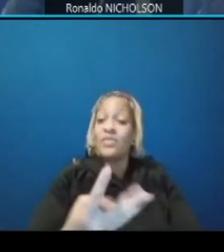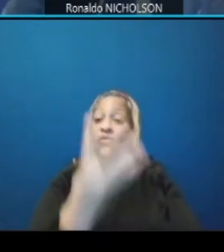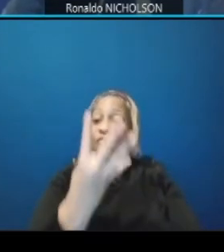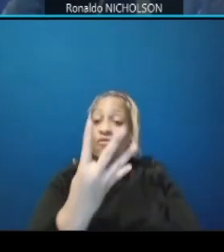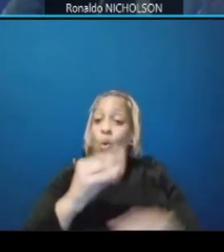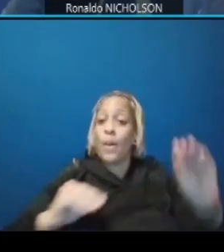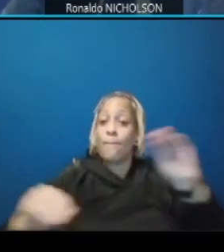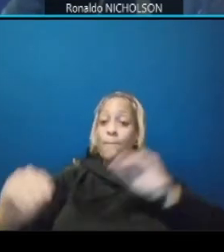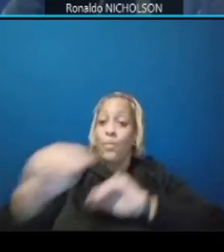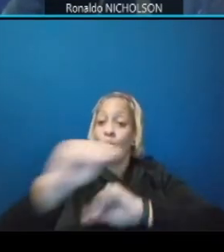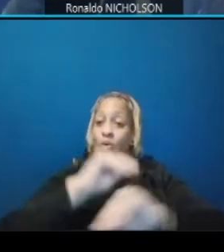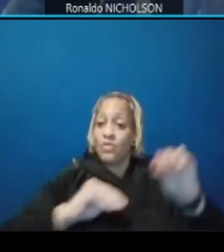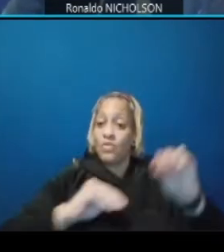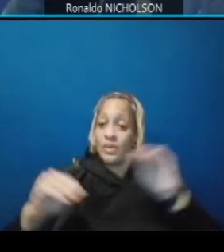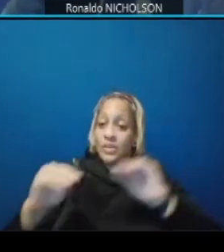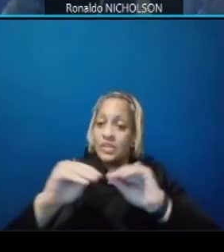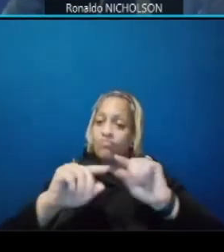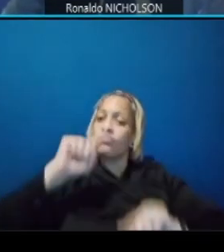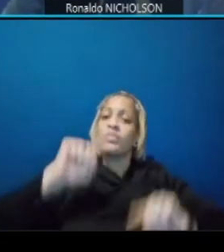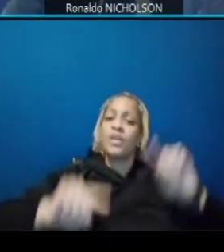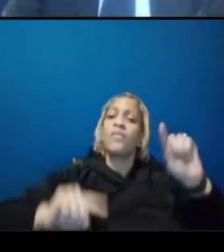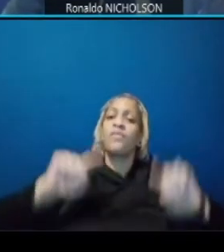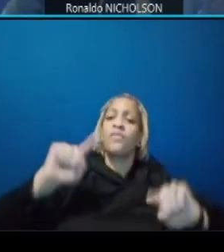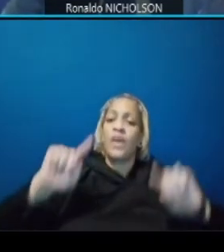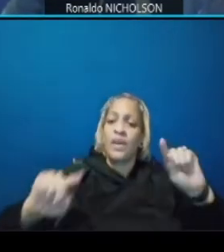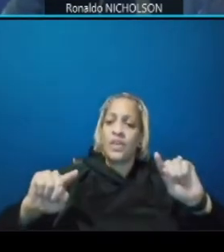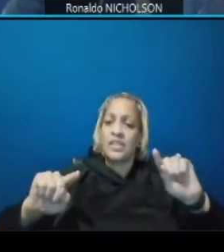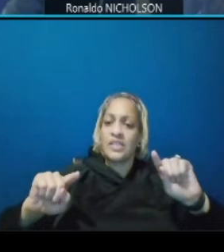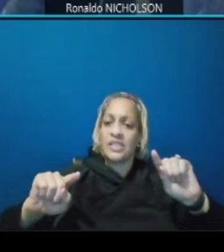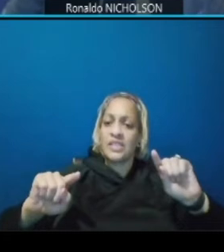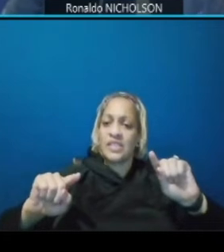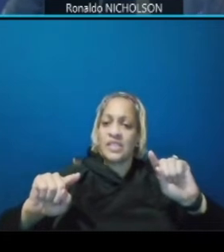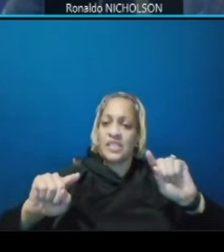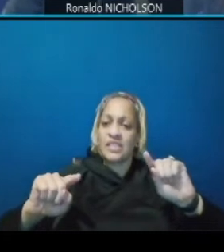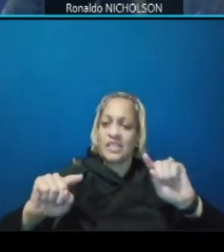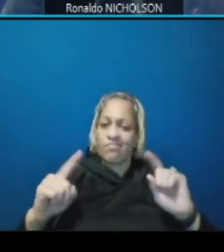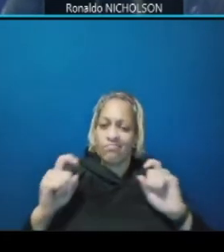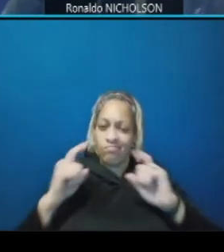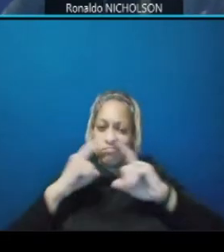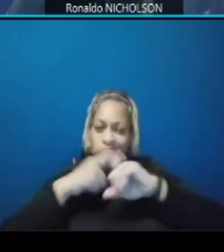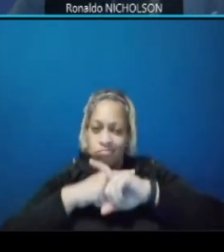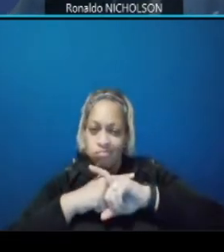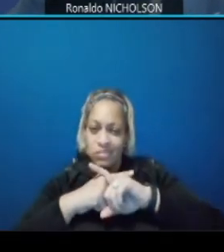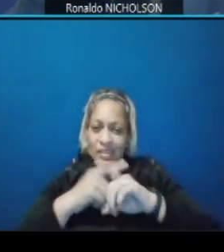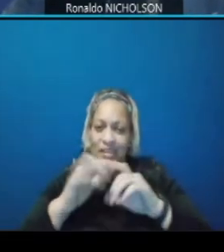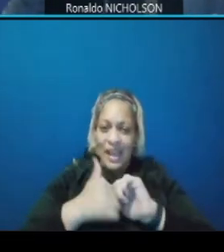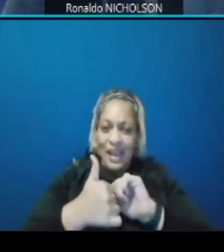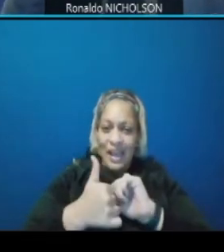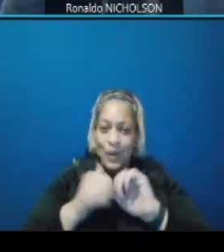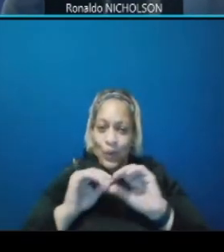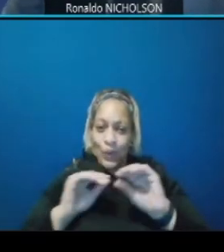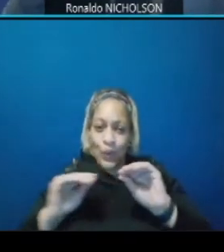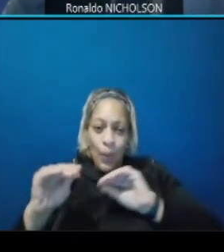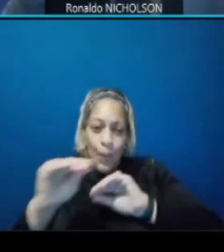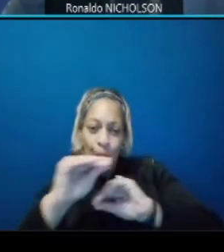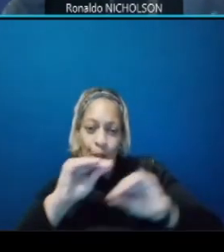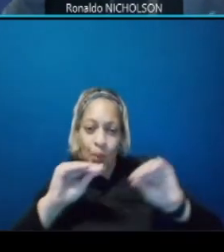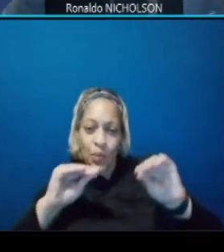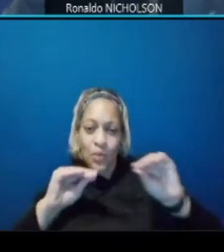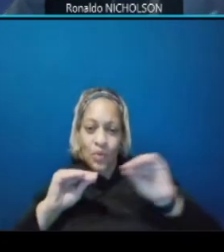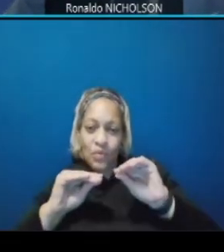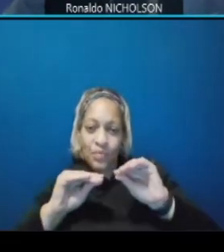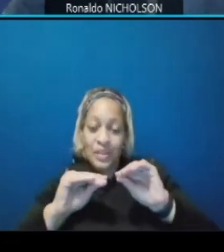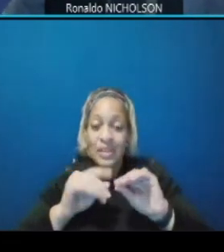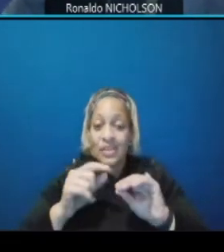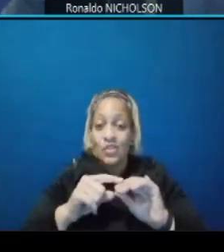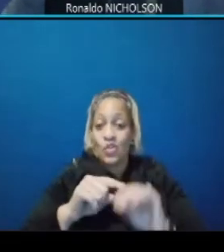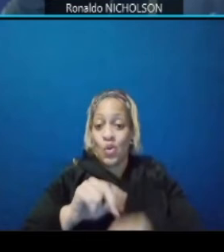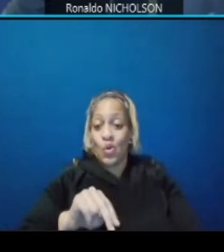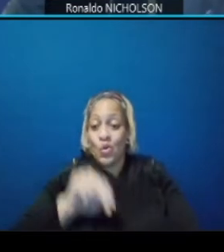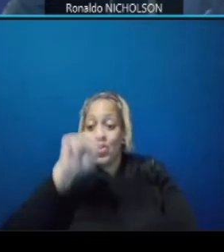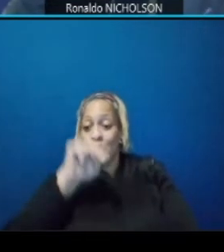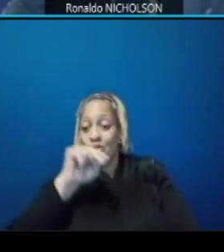vary um and complexity of being able to negotiate either coming off of northbound dc 295